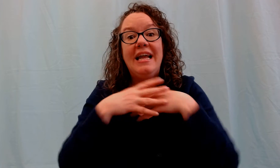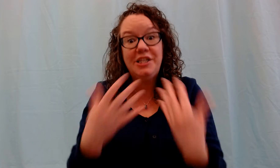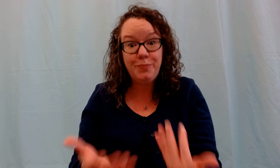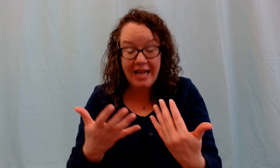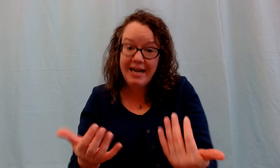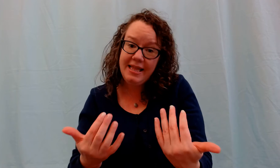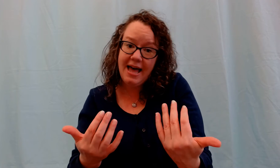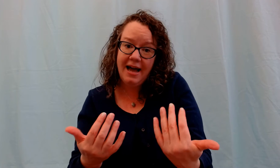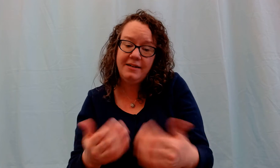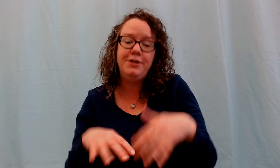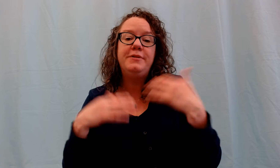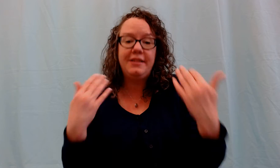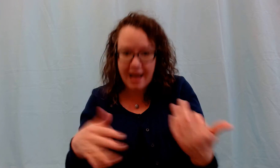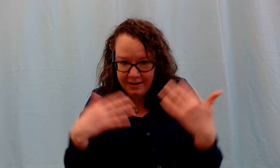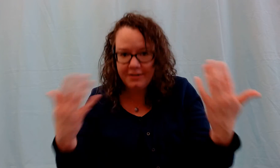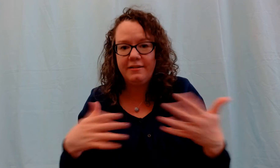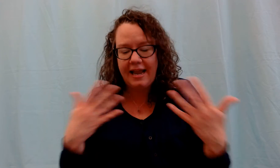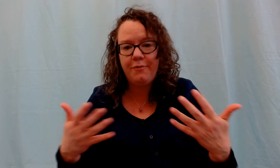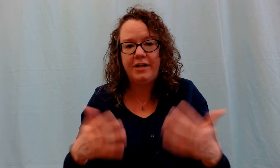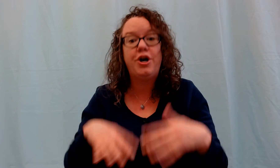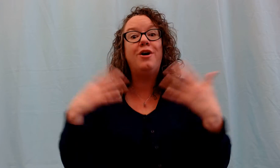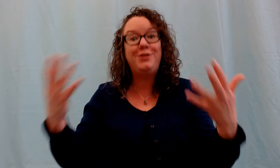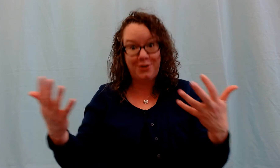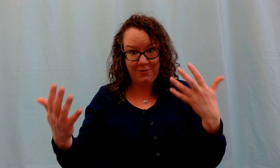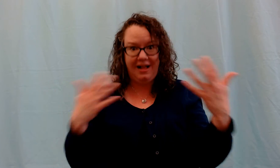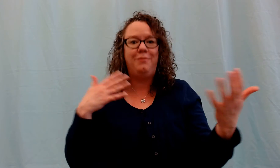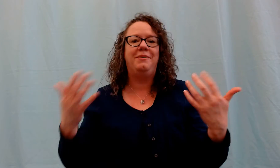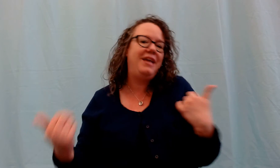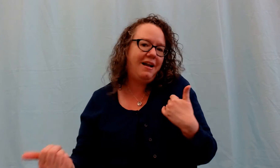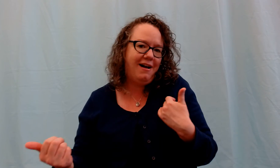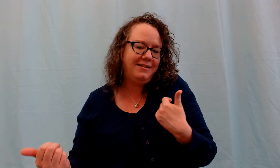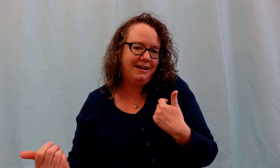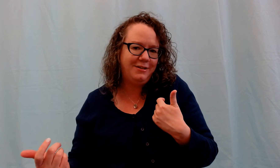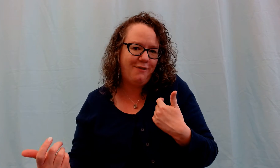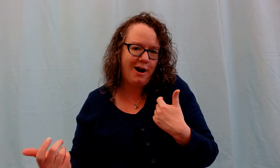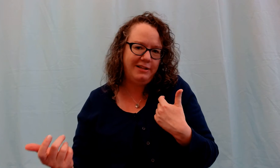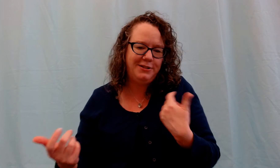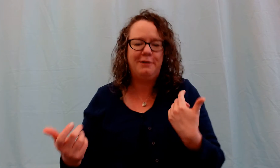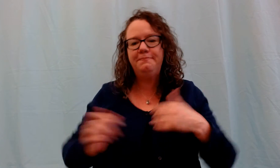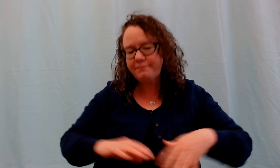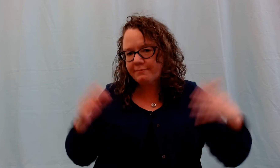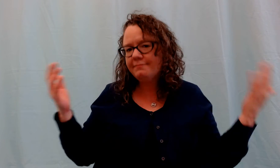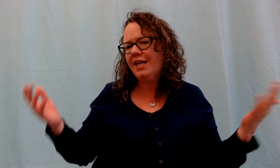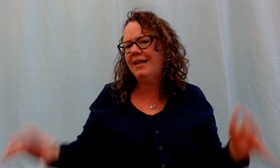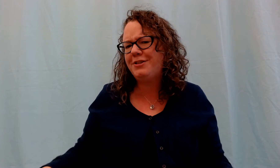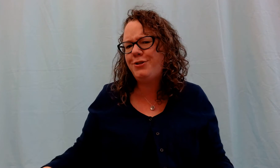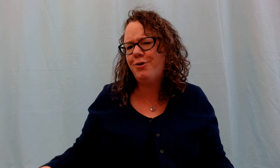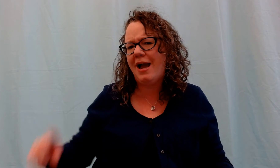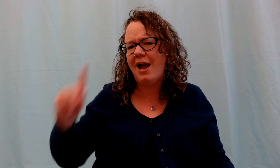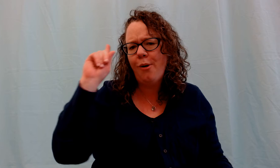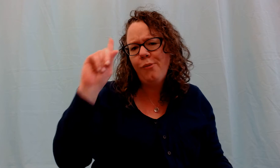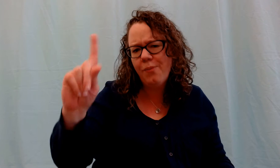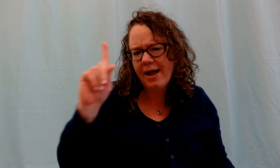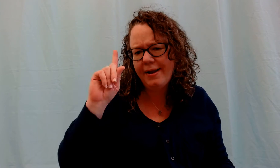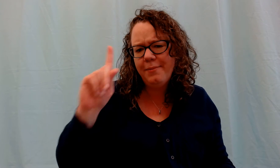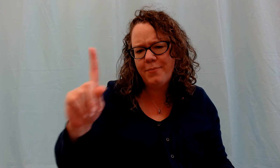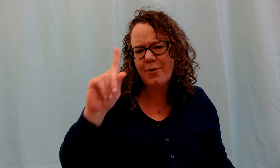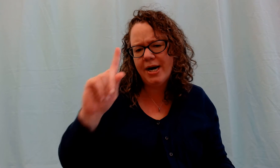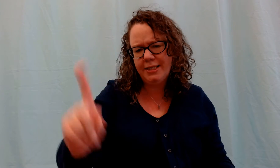Explaining that using that language also will help them get context for it. So let's do it one more